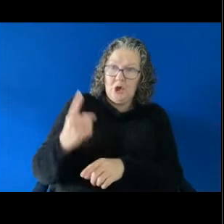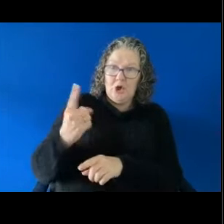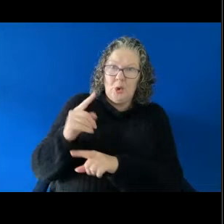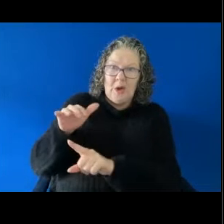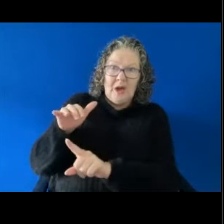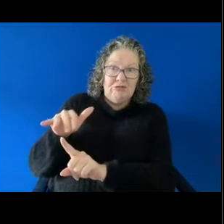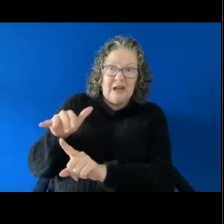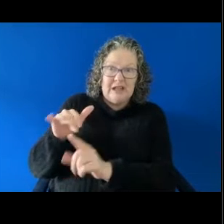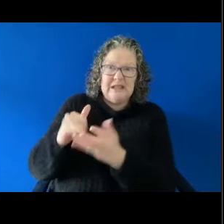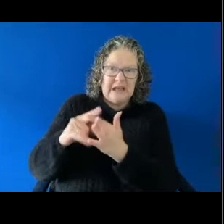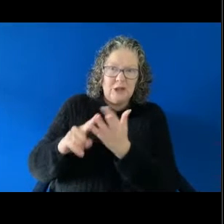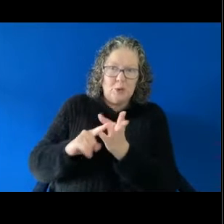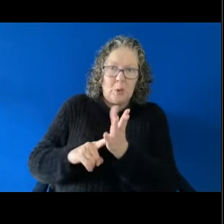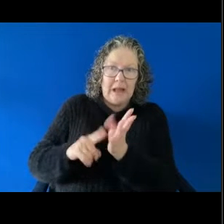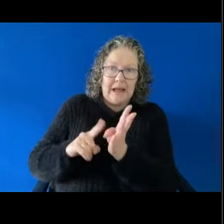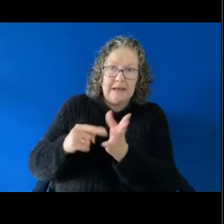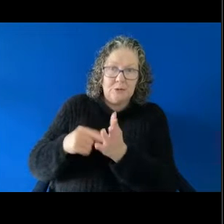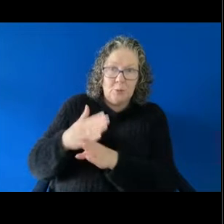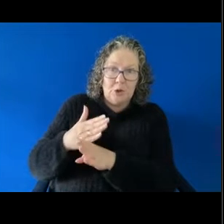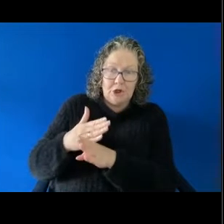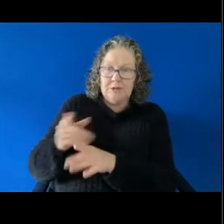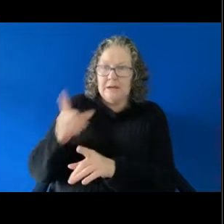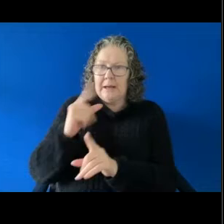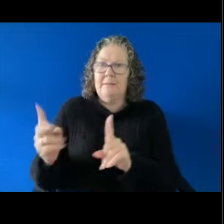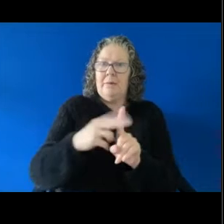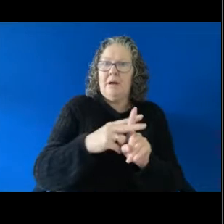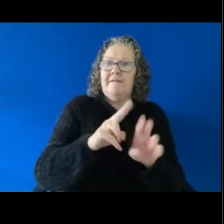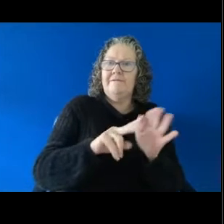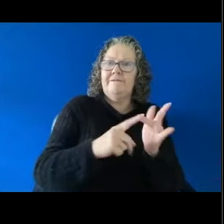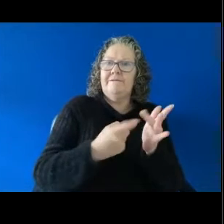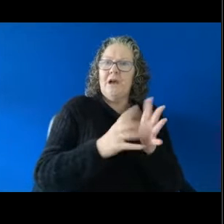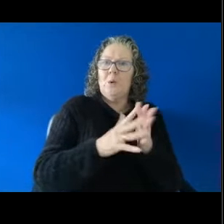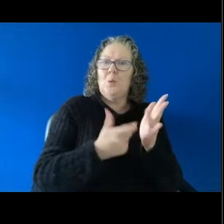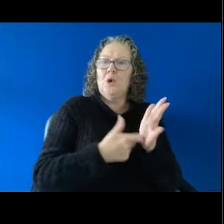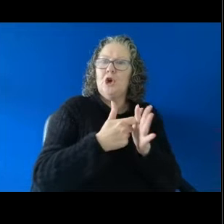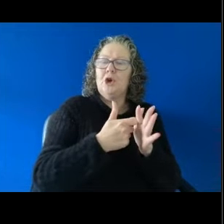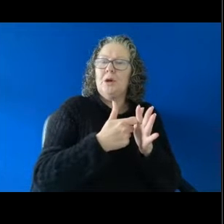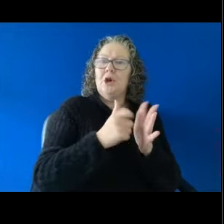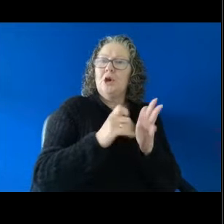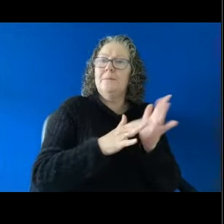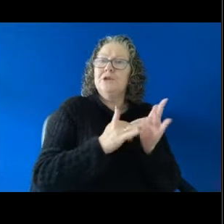work to apply to the Fair Work Commission for an order to stop sexual harassment at work, so that